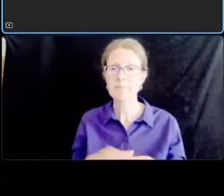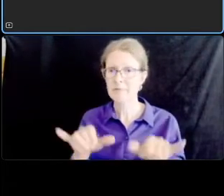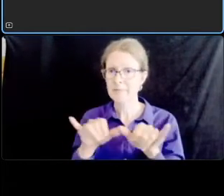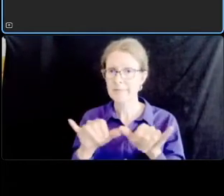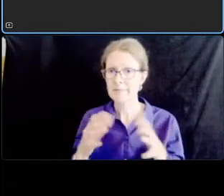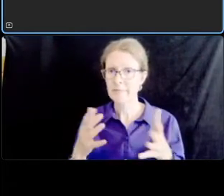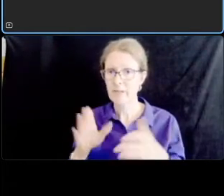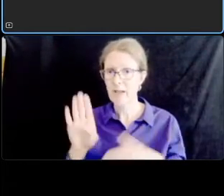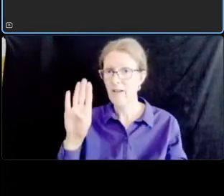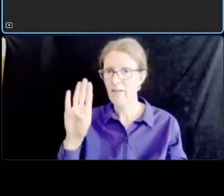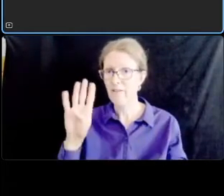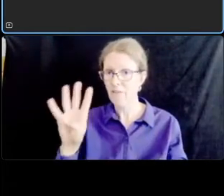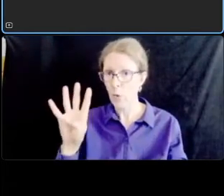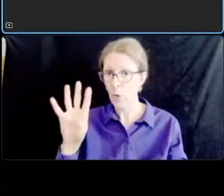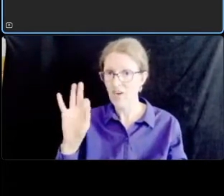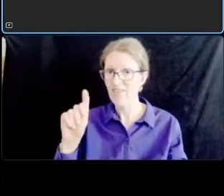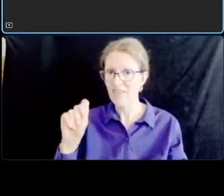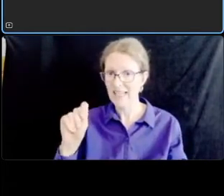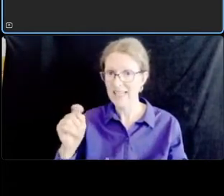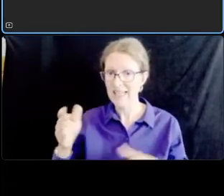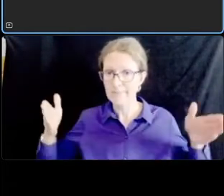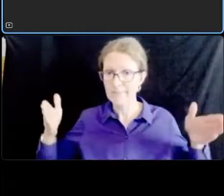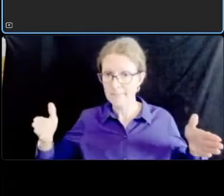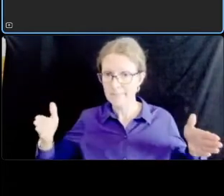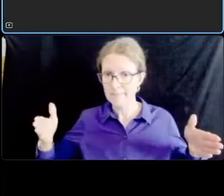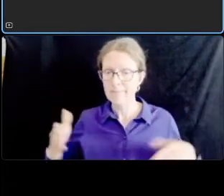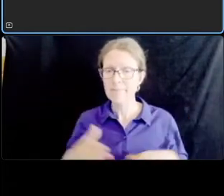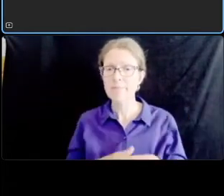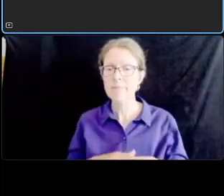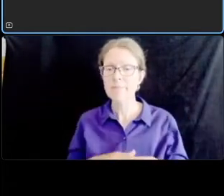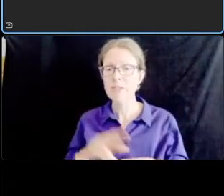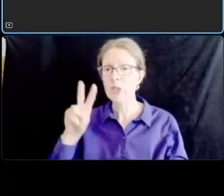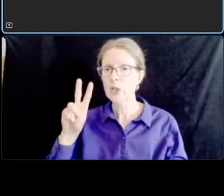two and a half buffers next to the parking lanes and one and a half buffers otherwise